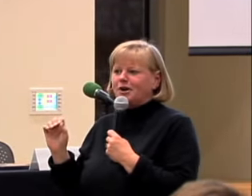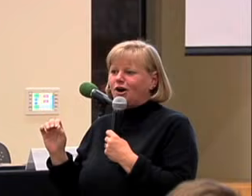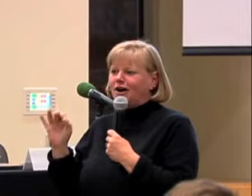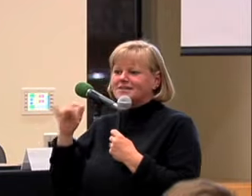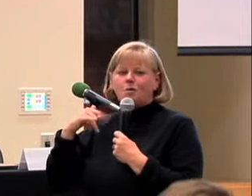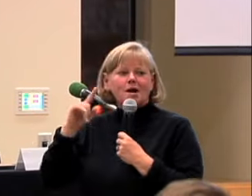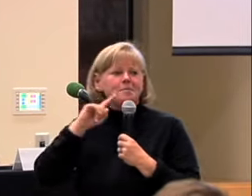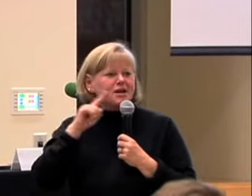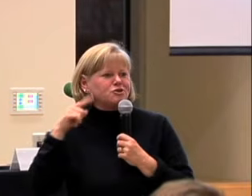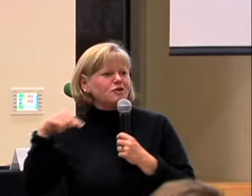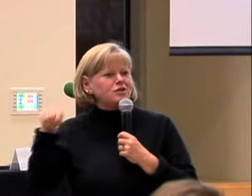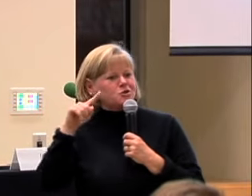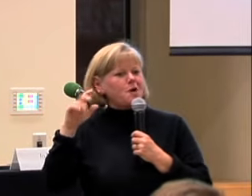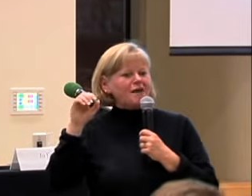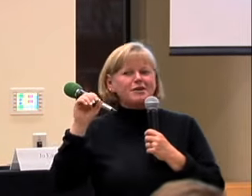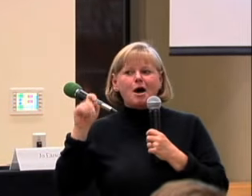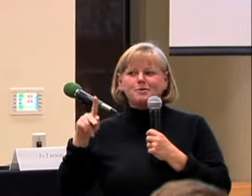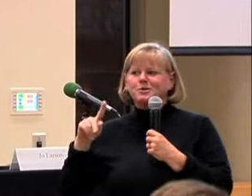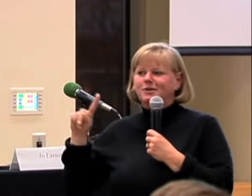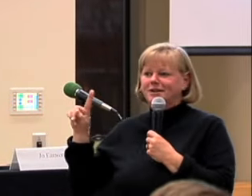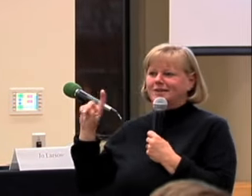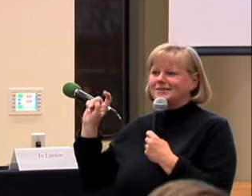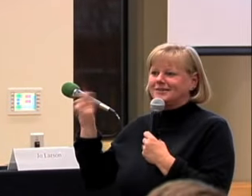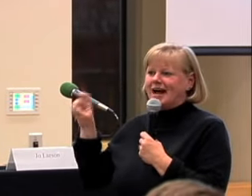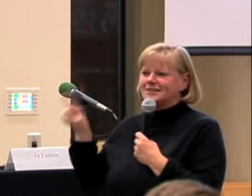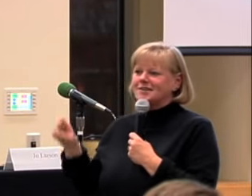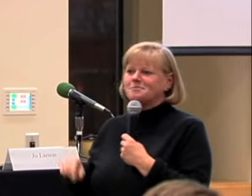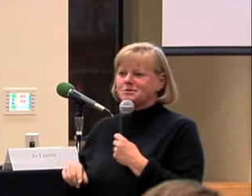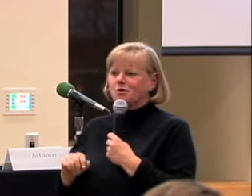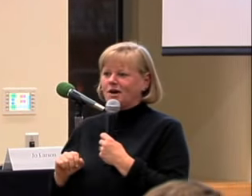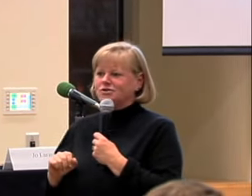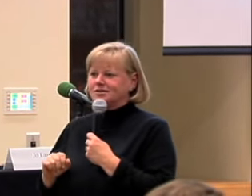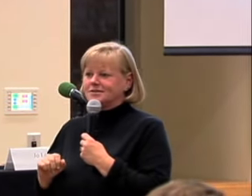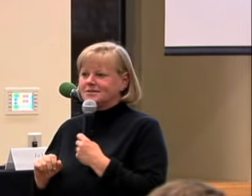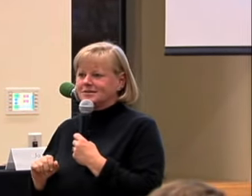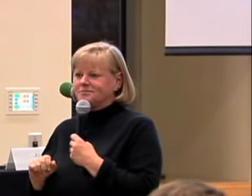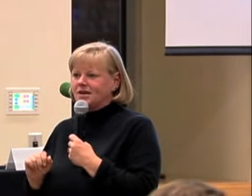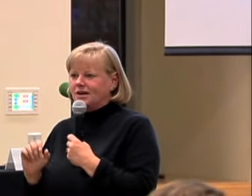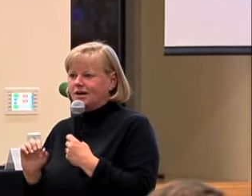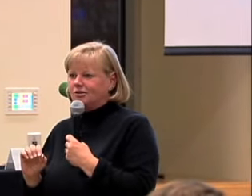BECAUSE I WANT TO MAKE SURE YOU HAVE AN OPPORTUNITY TO ASK THEM SOME